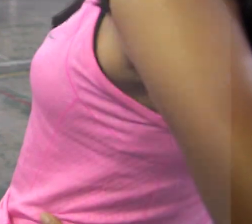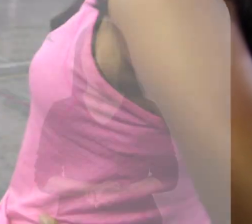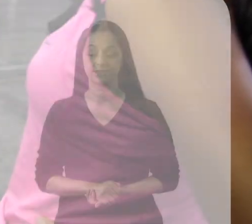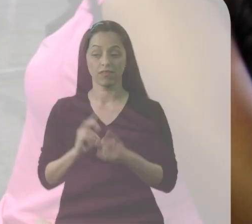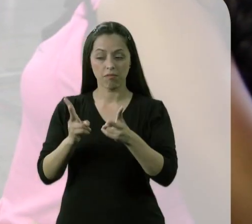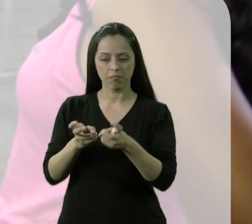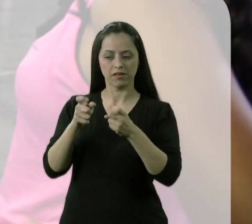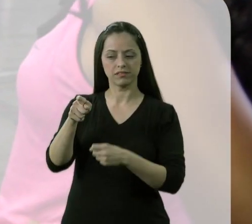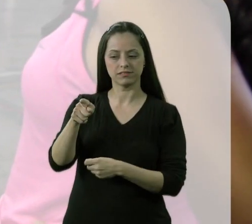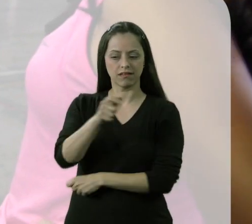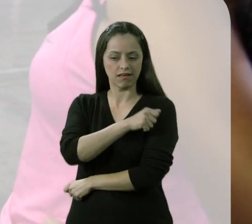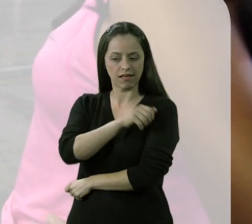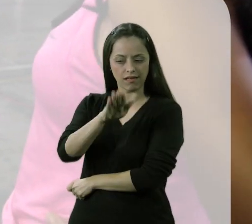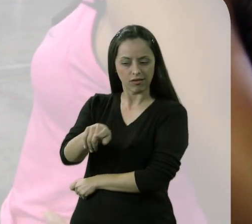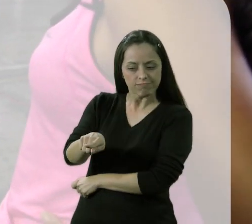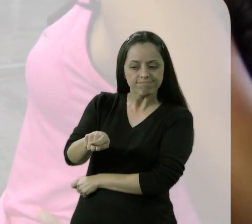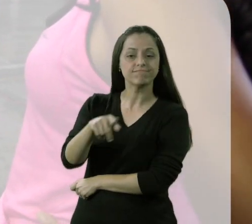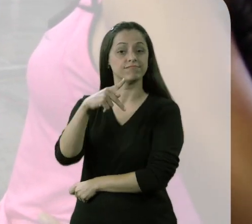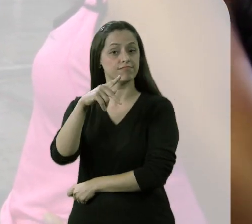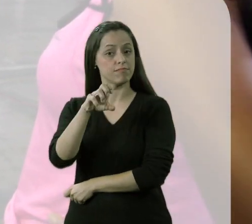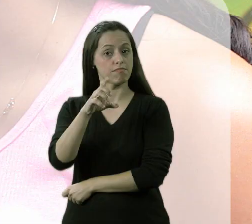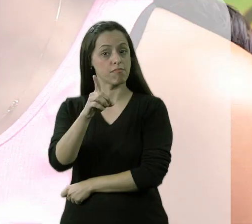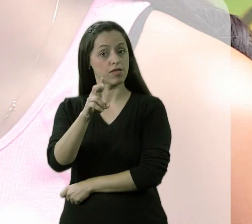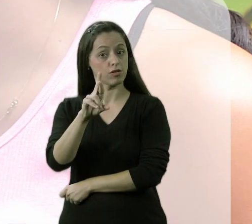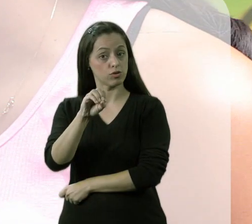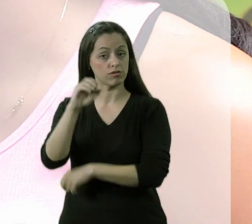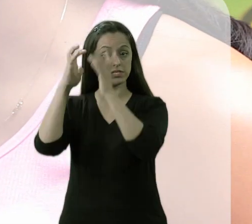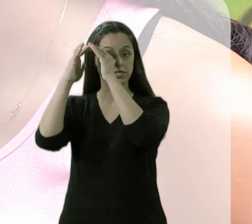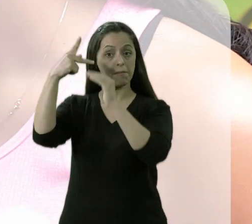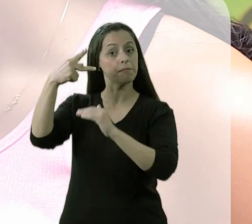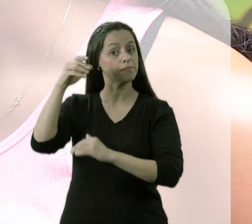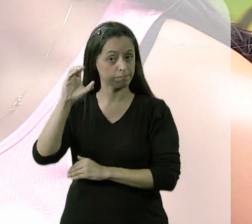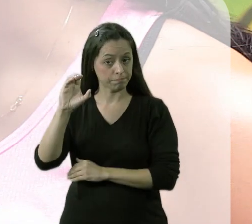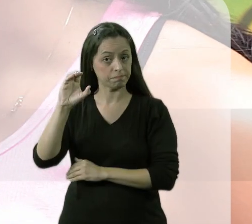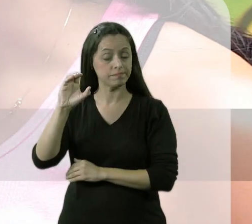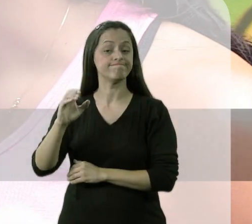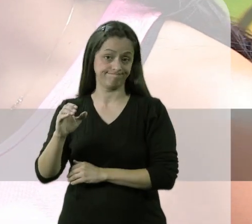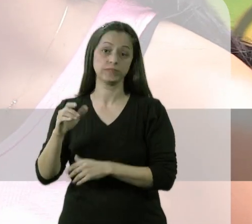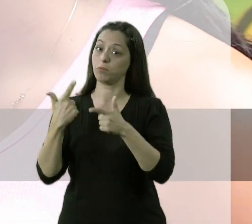I identified that I had a student, Pedro, who had cerebral palsy, a severe physical impairment,